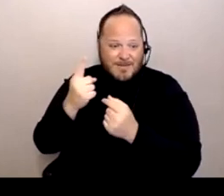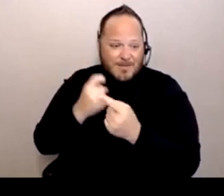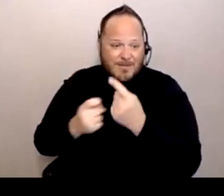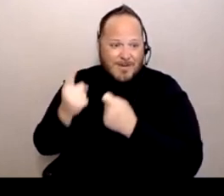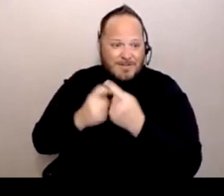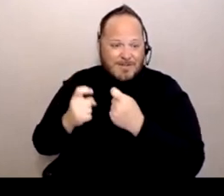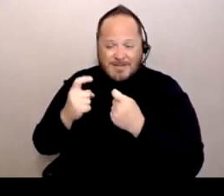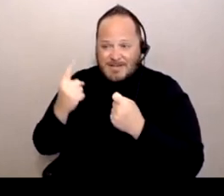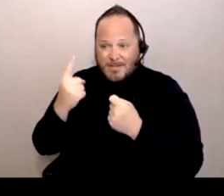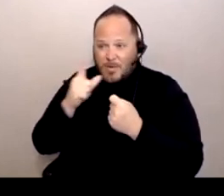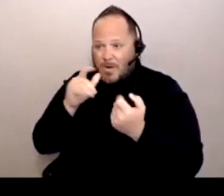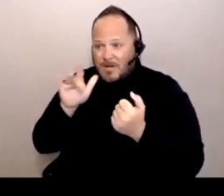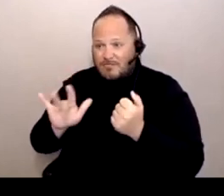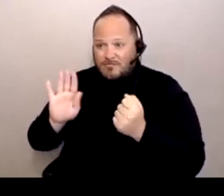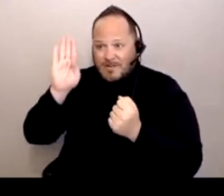and wanted to ask a question live.